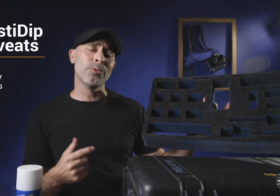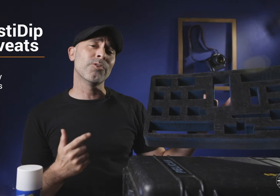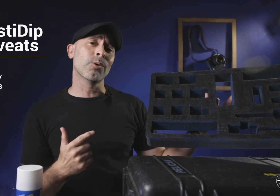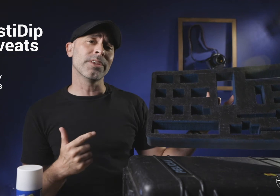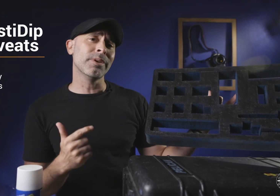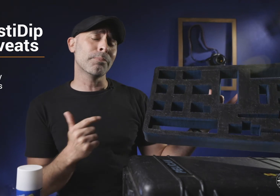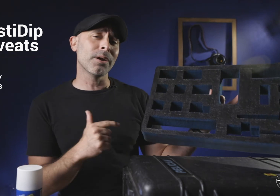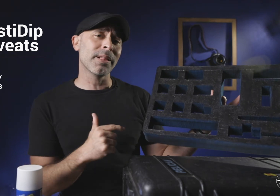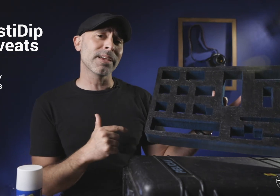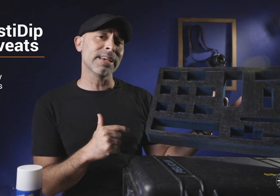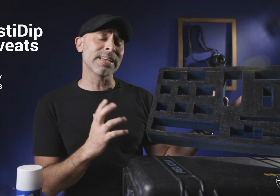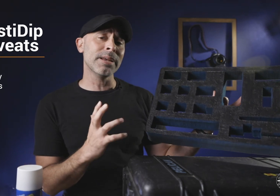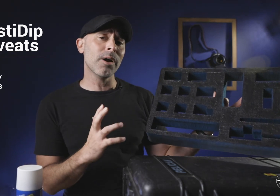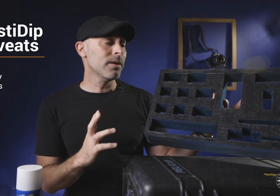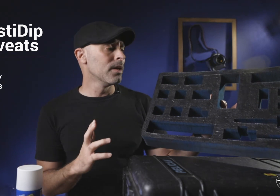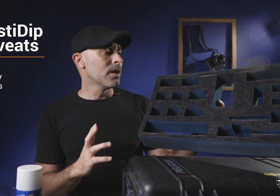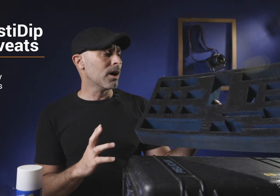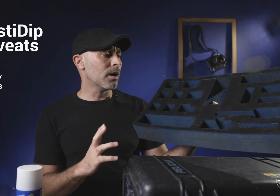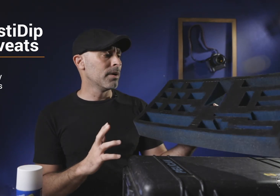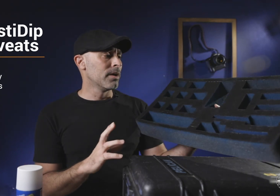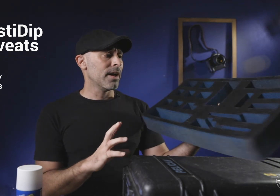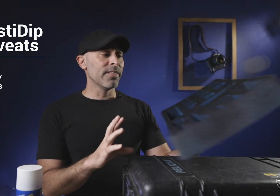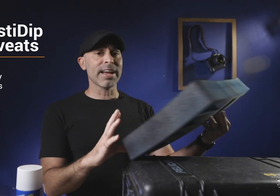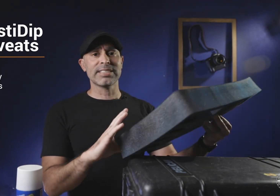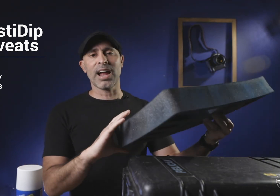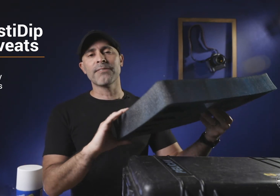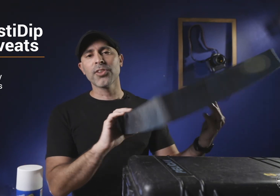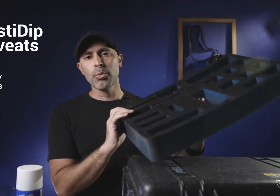you thought you need to put in a Pelican case anyway and like I said I've flown